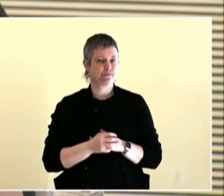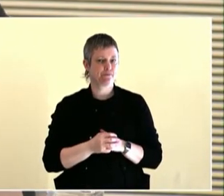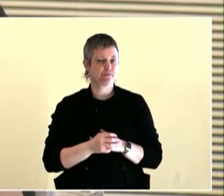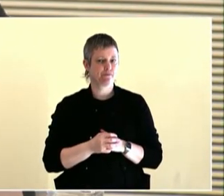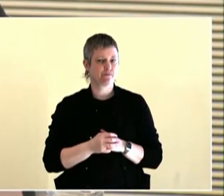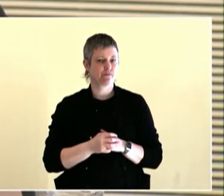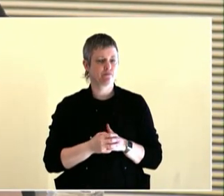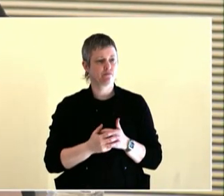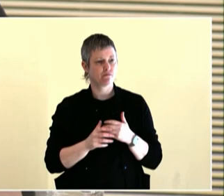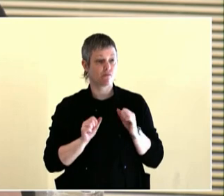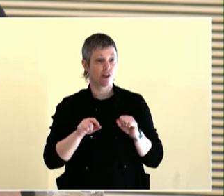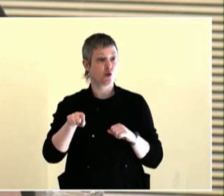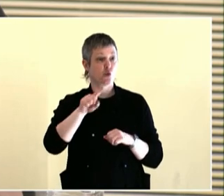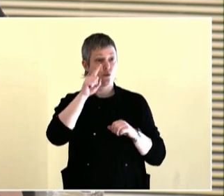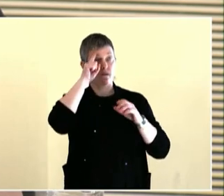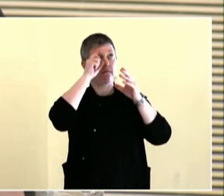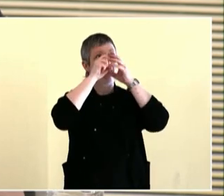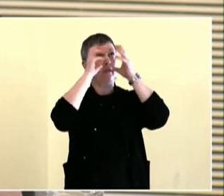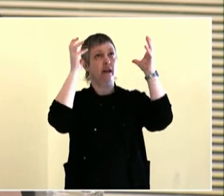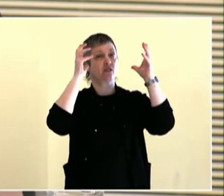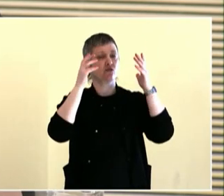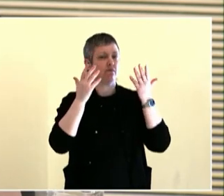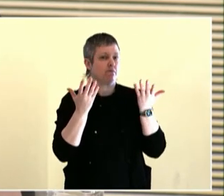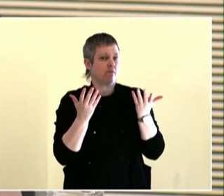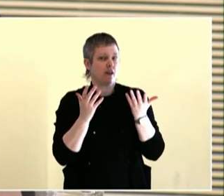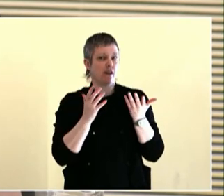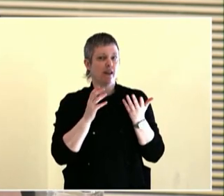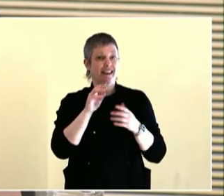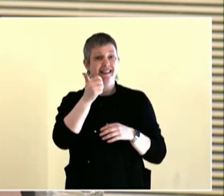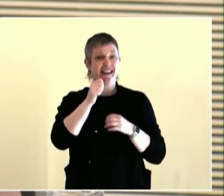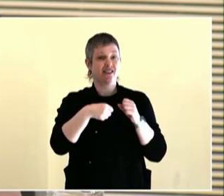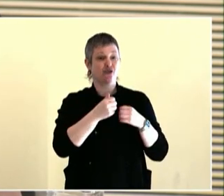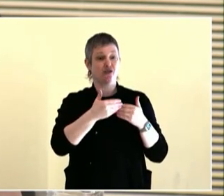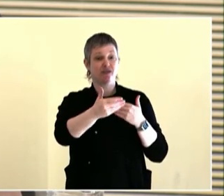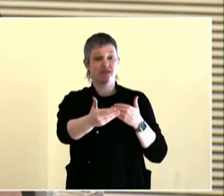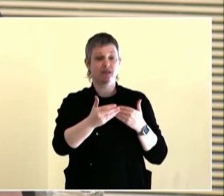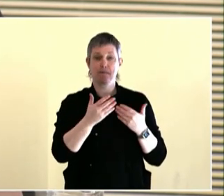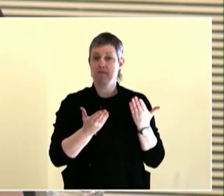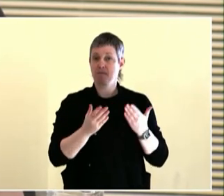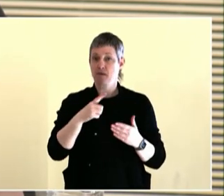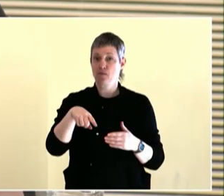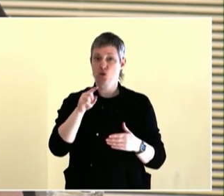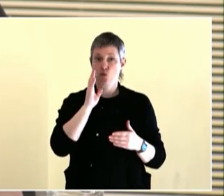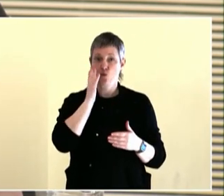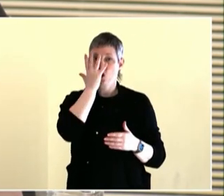futures thinking this afternoon. So the team, if you don't mind